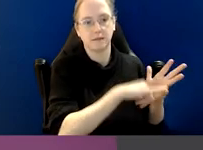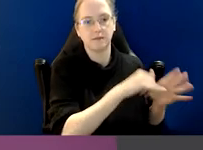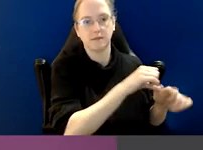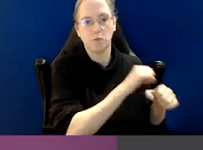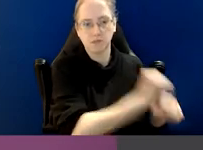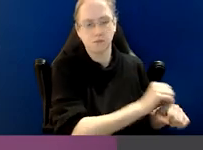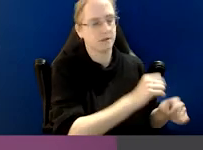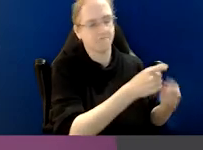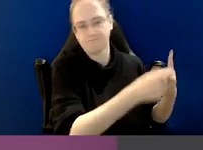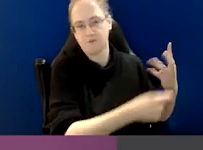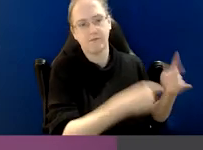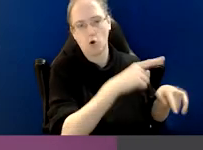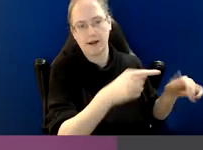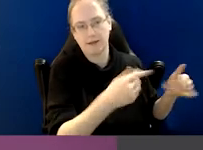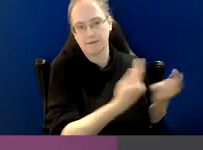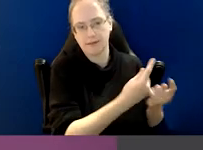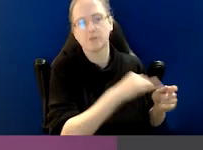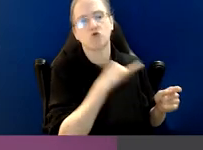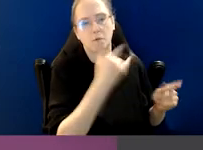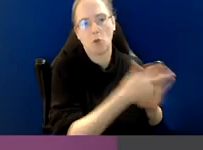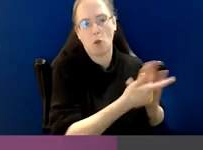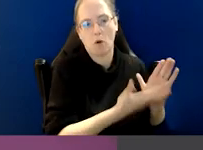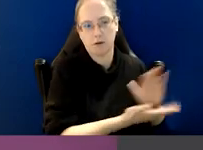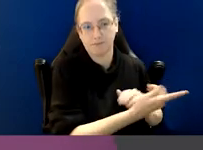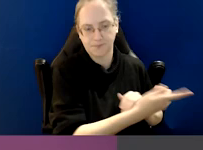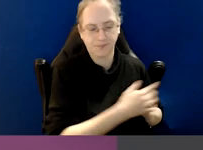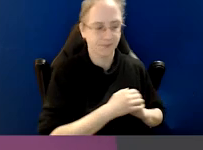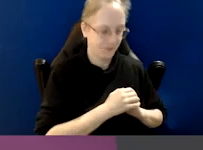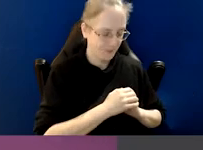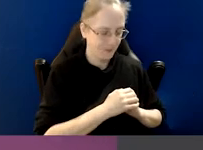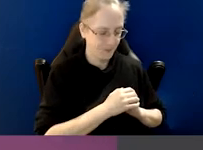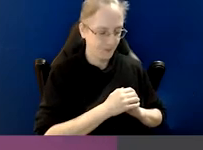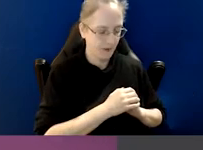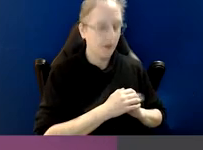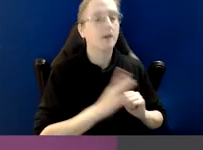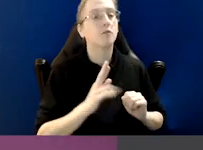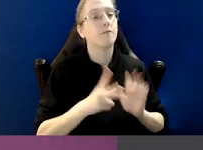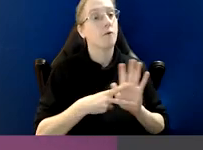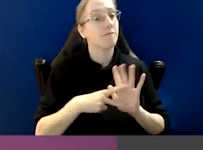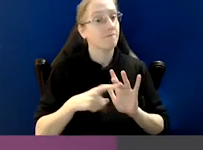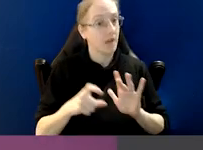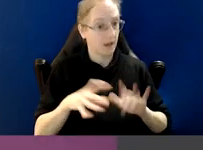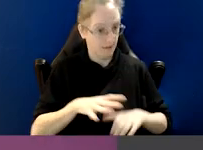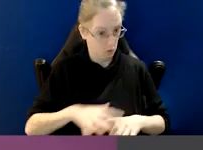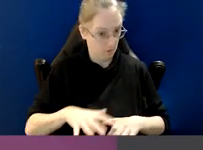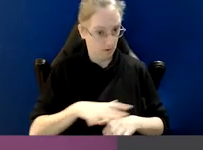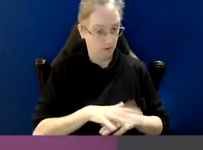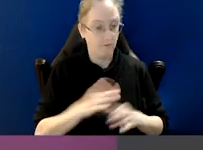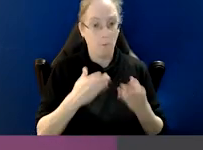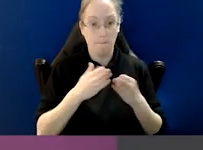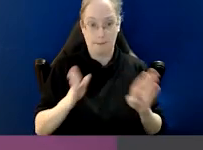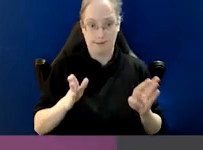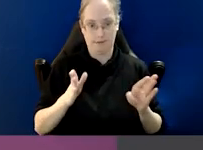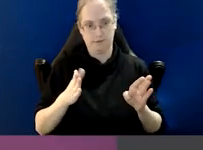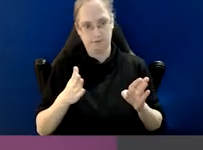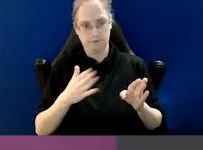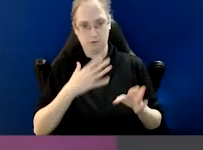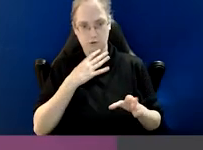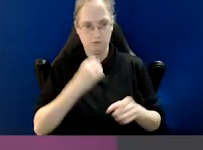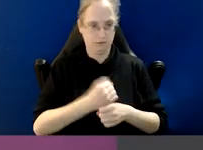suspended sentences or imprisonment so we've got that spectrum. In Victoria, in terms of our public sector jurisdiction,